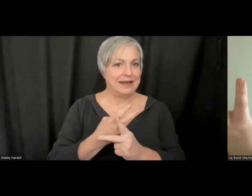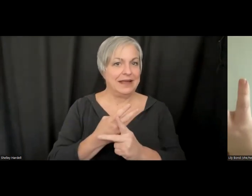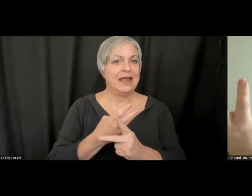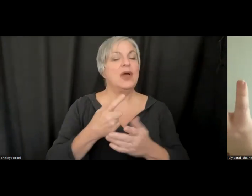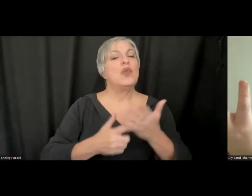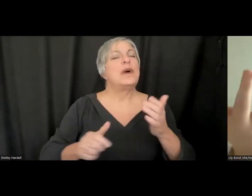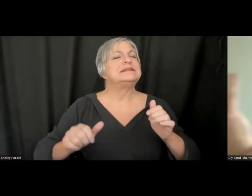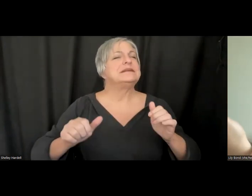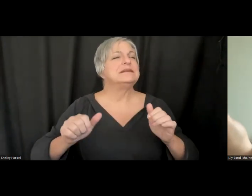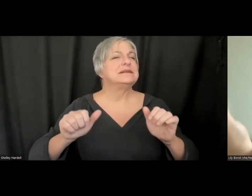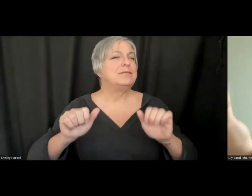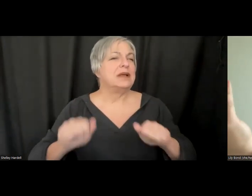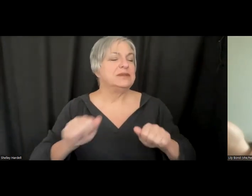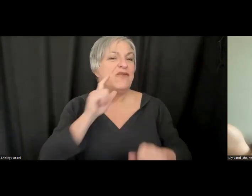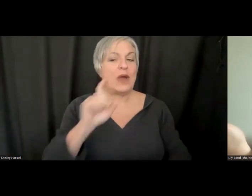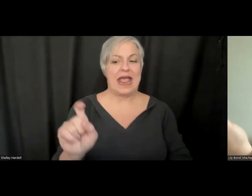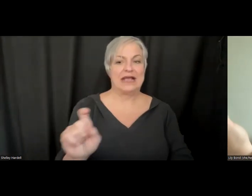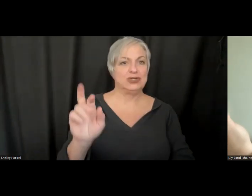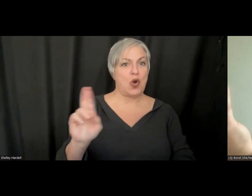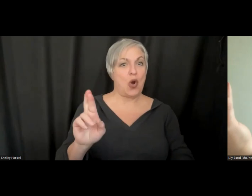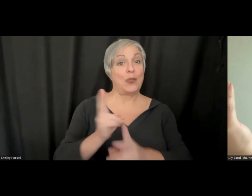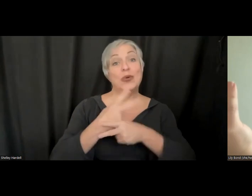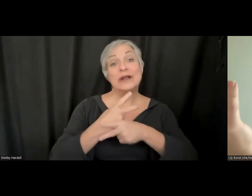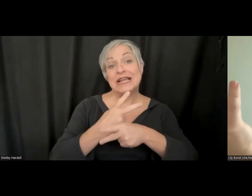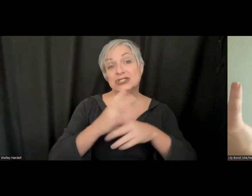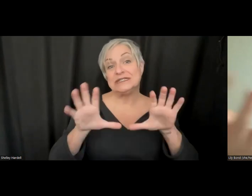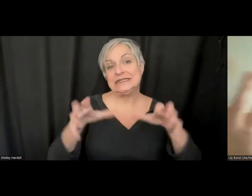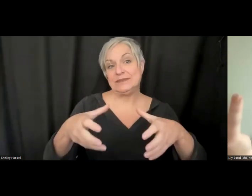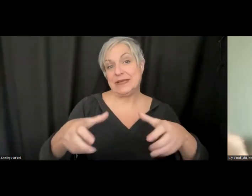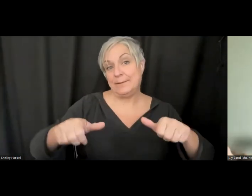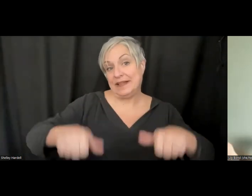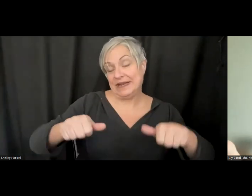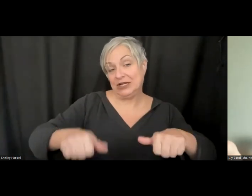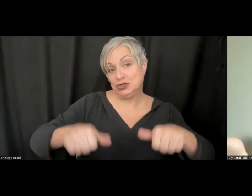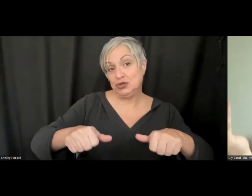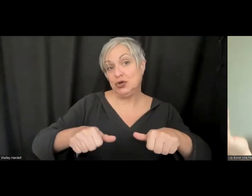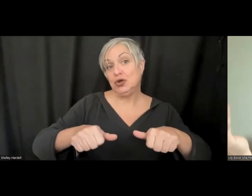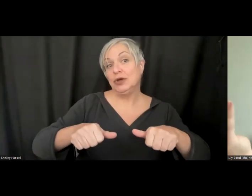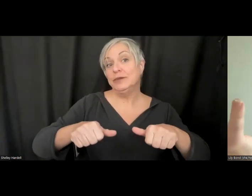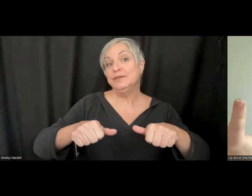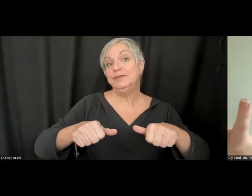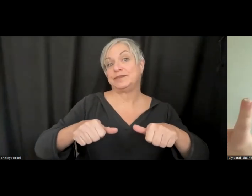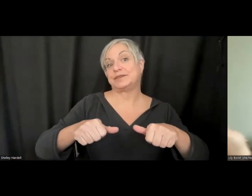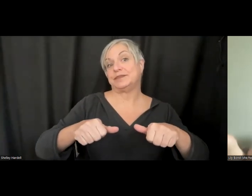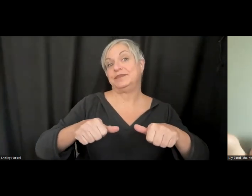of XR production teams giving a captioning company a media